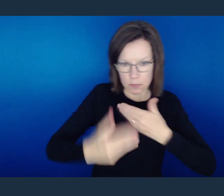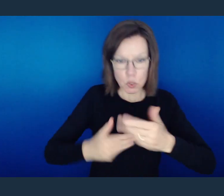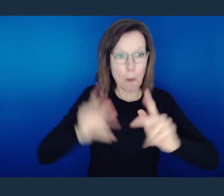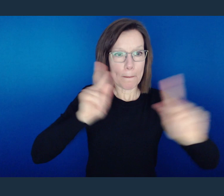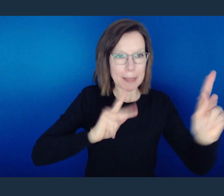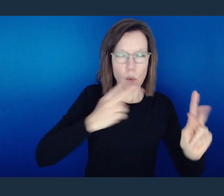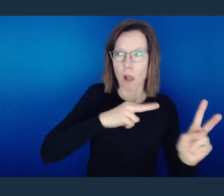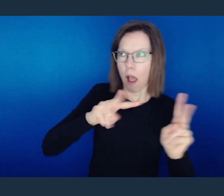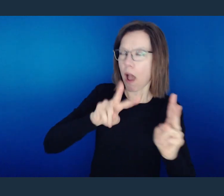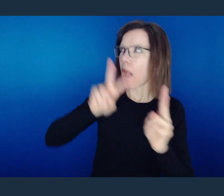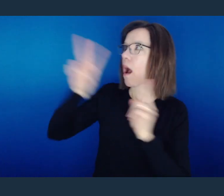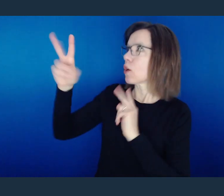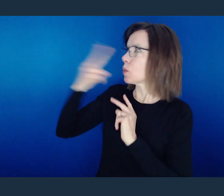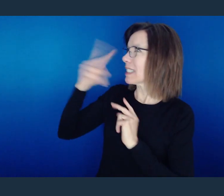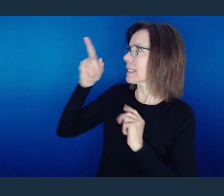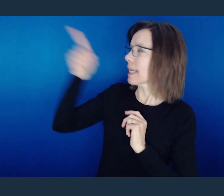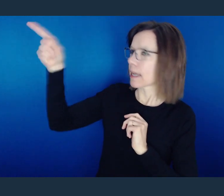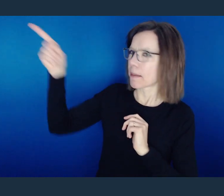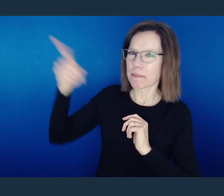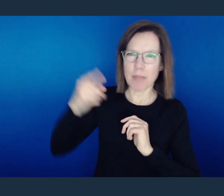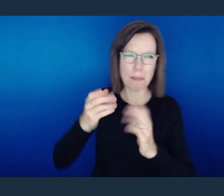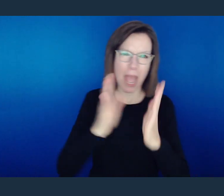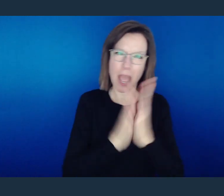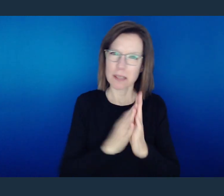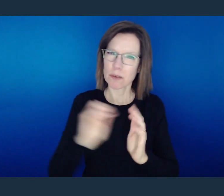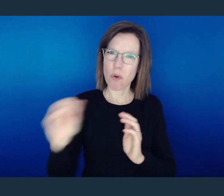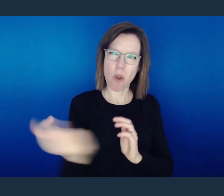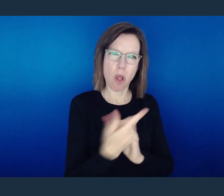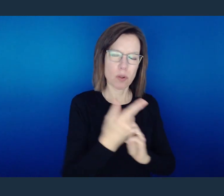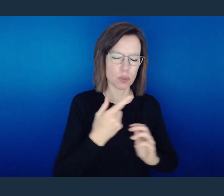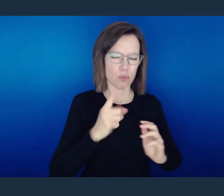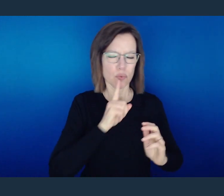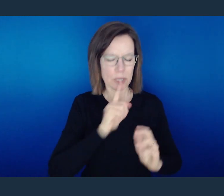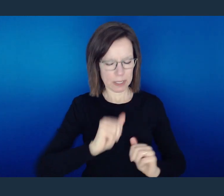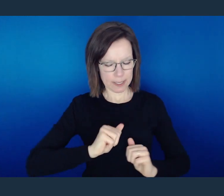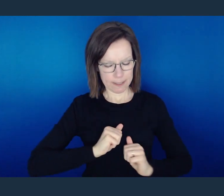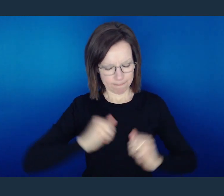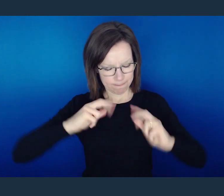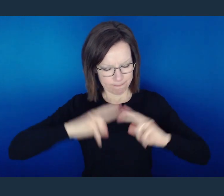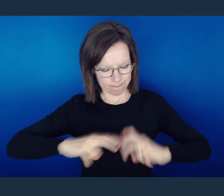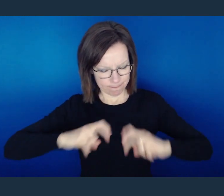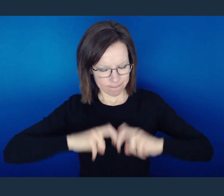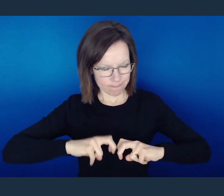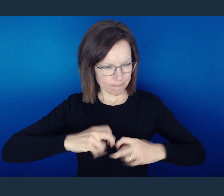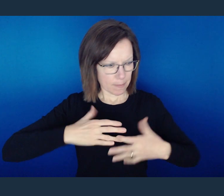to be blasphemed. I'm calling on each and every one of us to reconsider and recommit our walk, to recommit